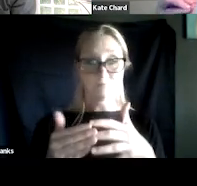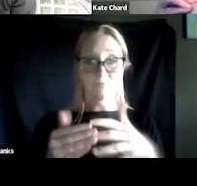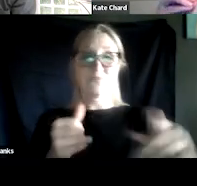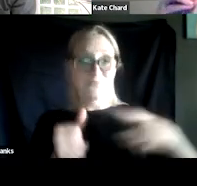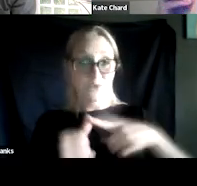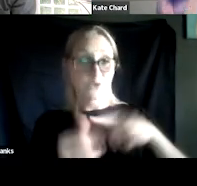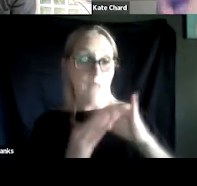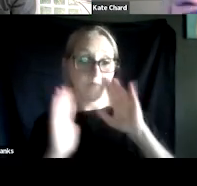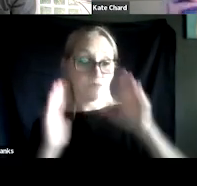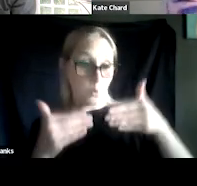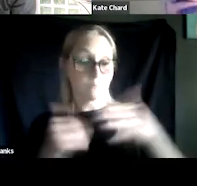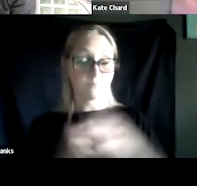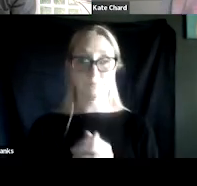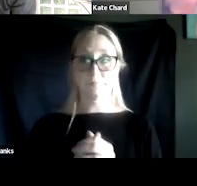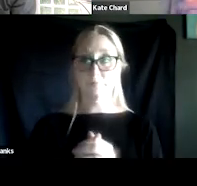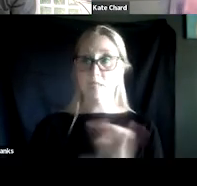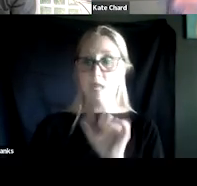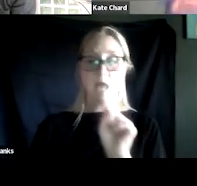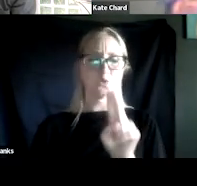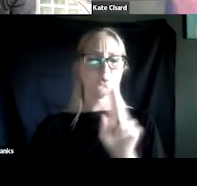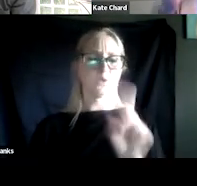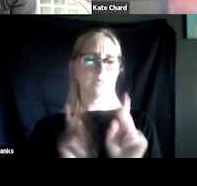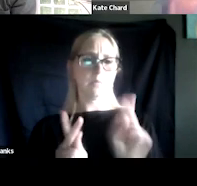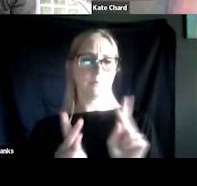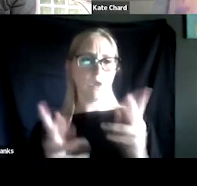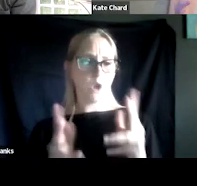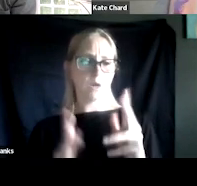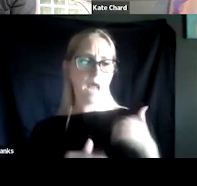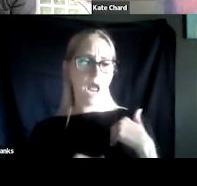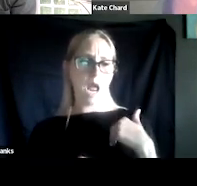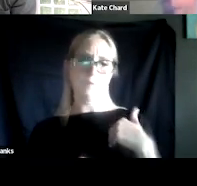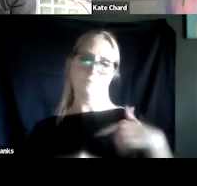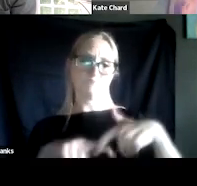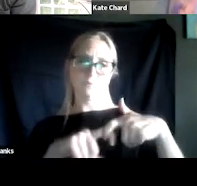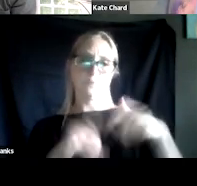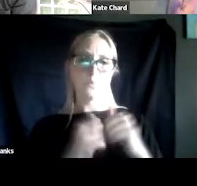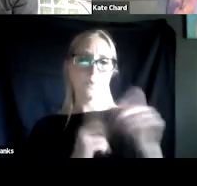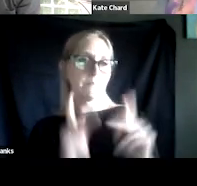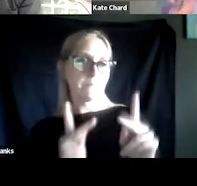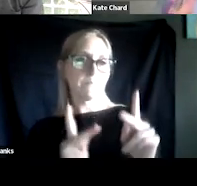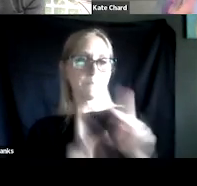And it's almost like the SUD people had a corner of the market on patients regardless of other mood disorders.